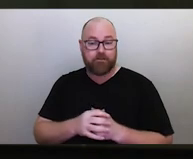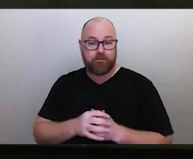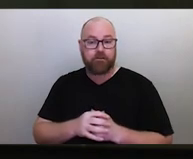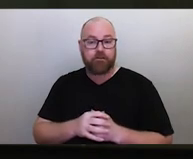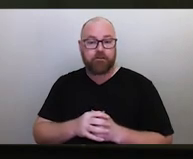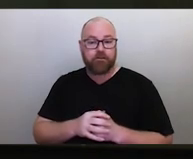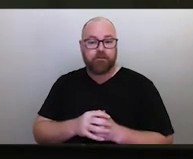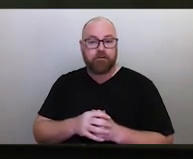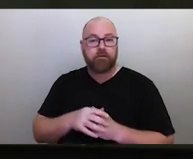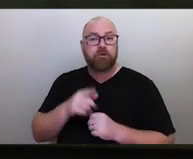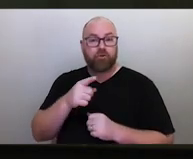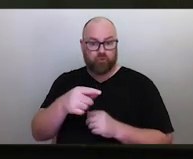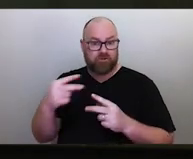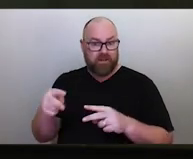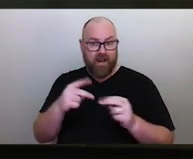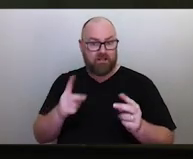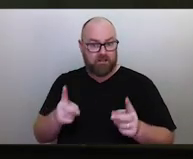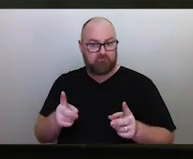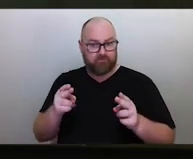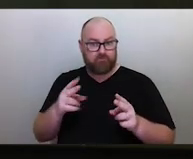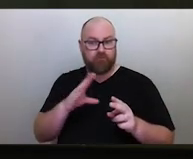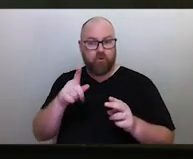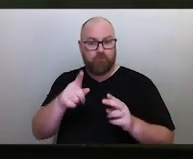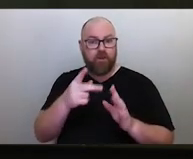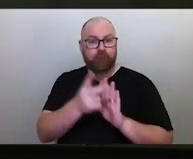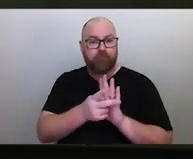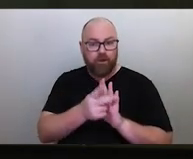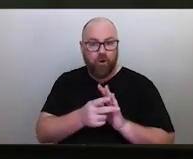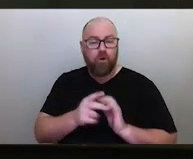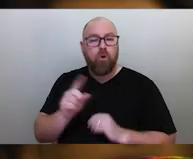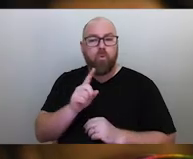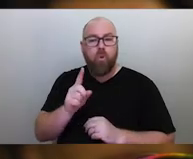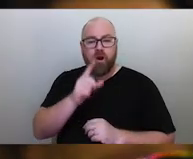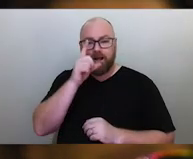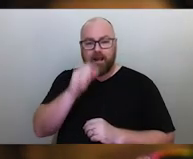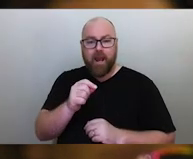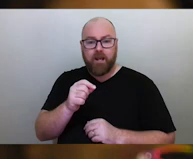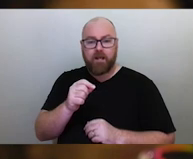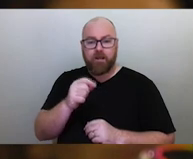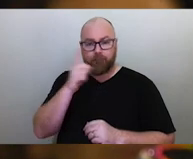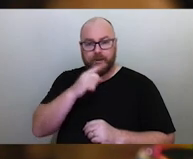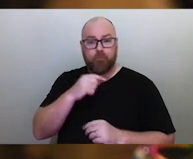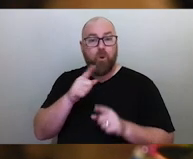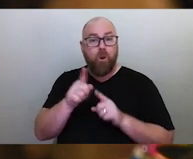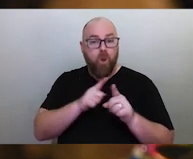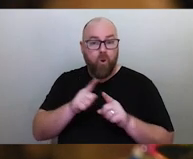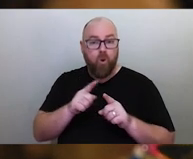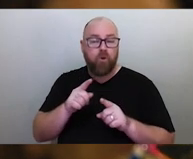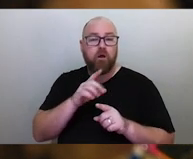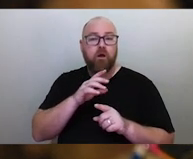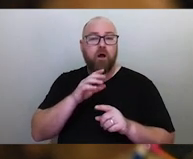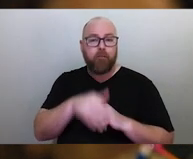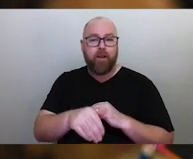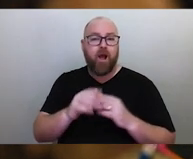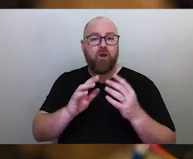what can viewers learn about fireballs from that dance?